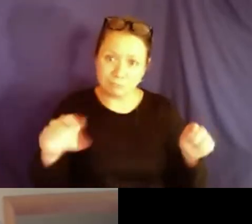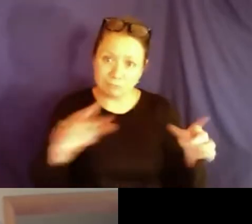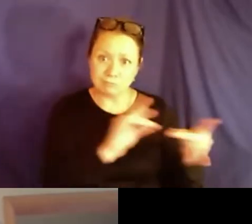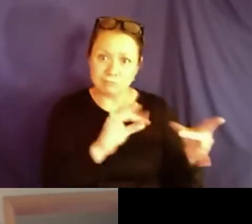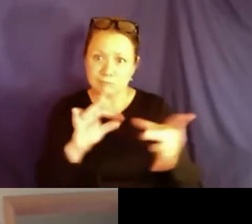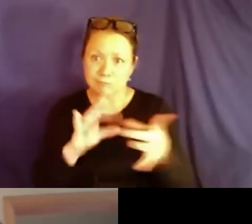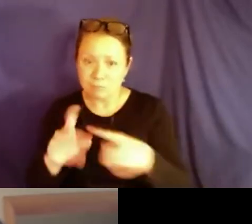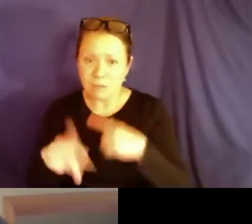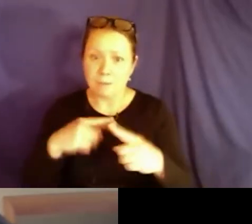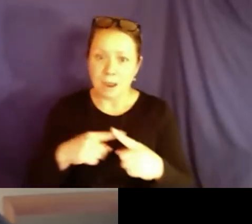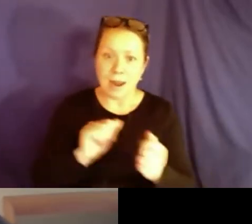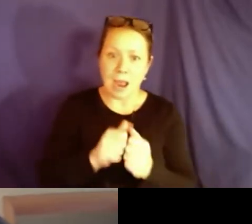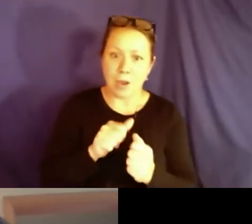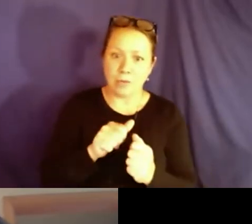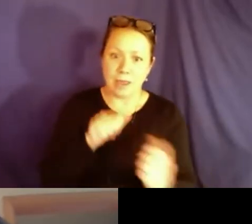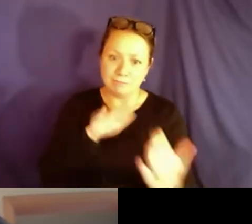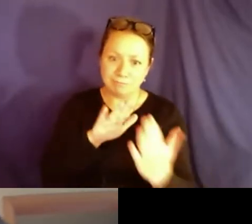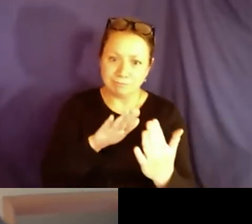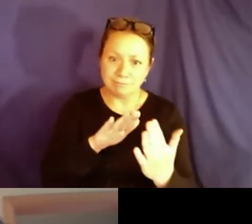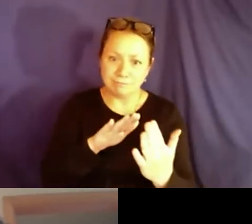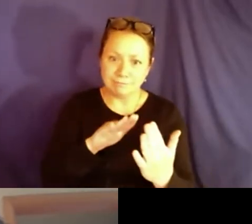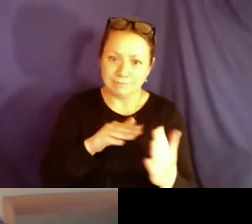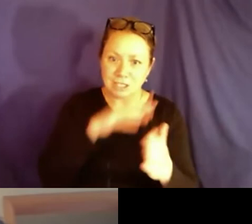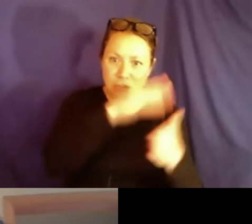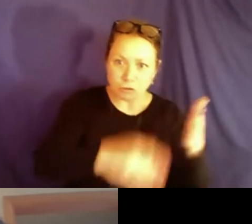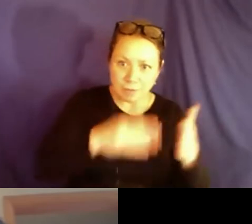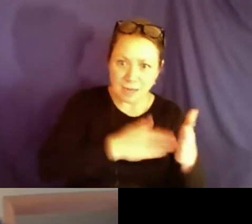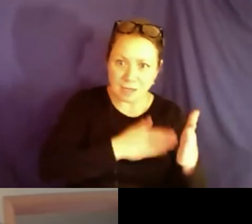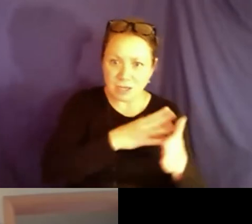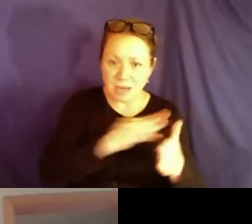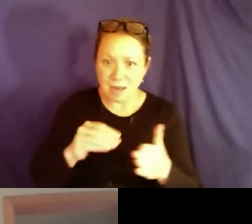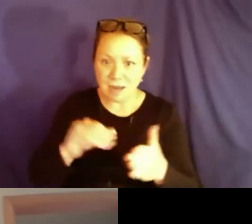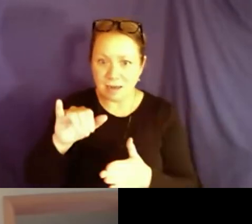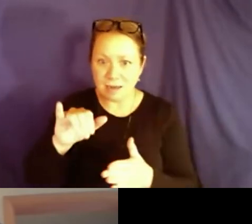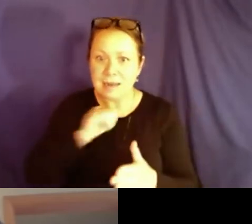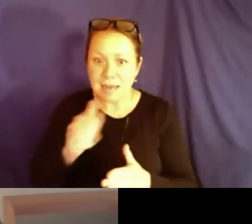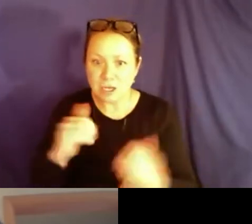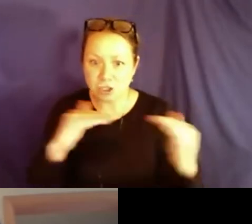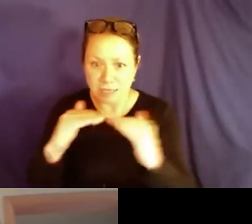to share about the coalition? Sorry. My sister is here and I got distracted. Sefakor: We heard from the students about how